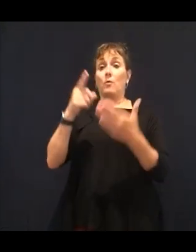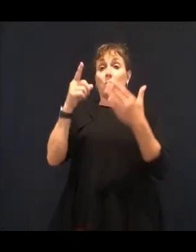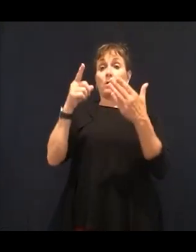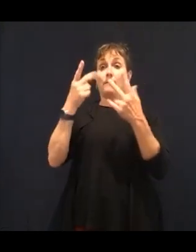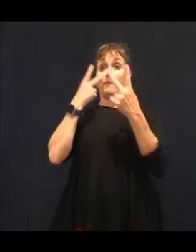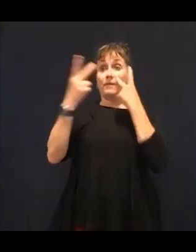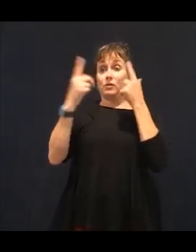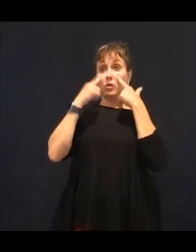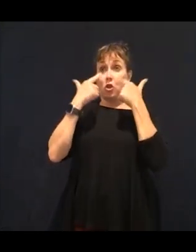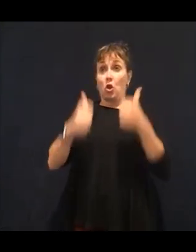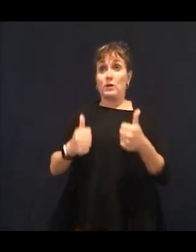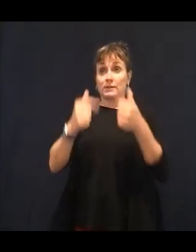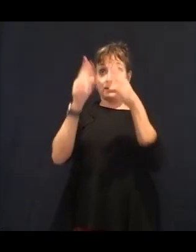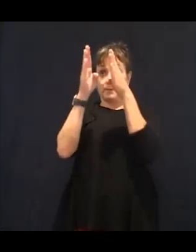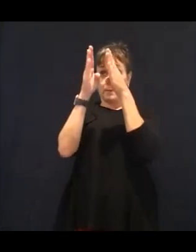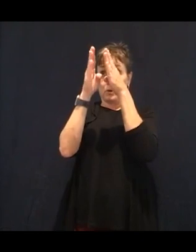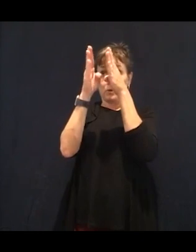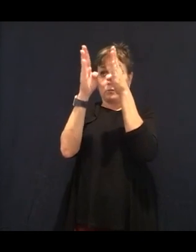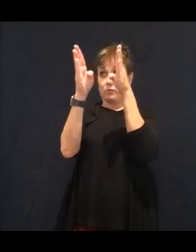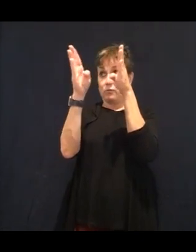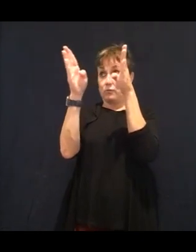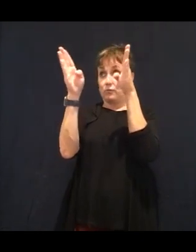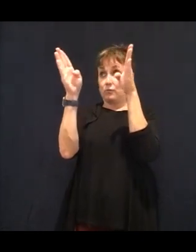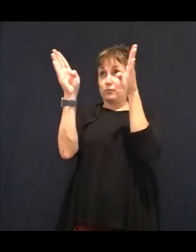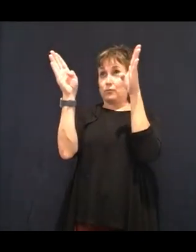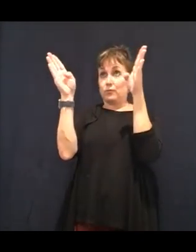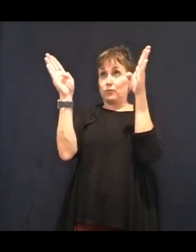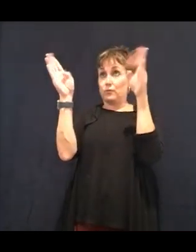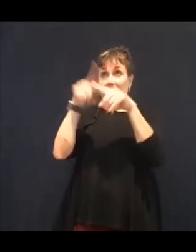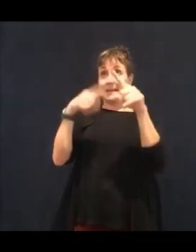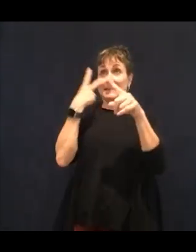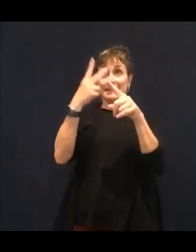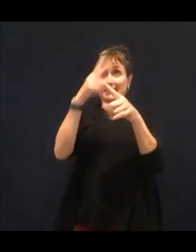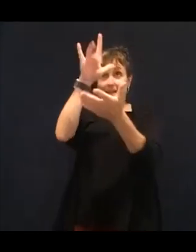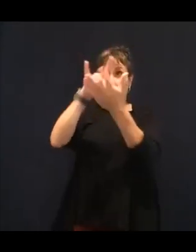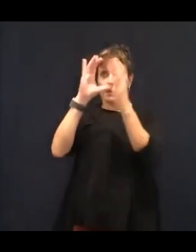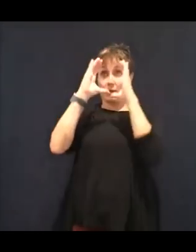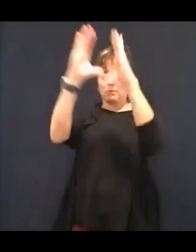like vitamin C and I'm talking real vitamin C, not a ascorbic acid.